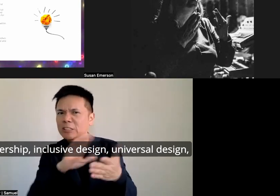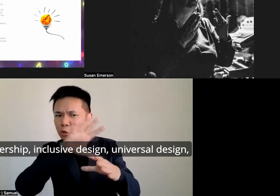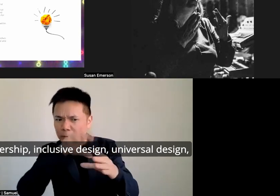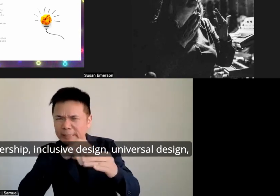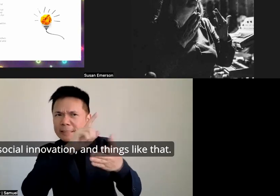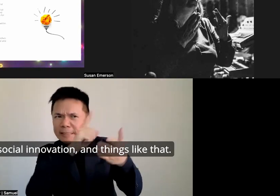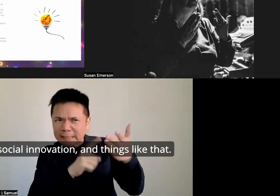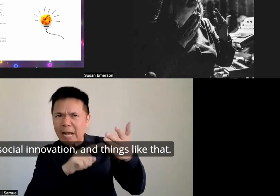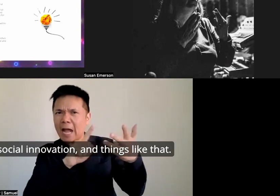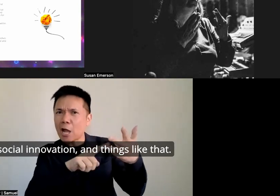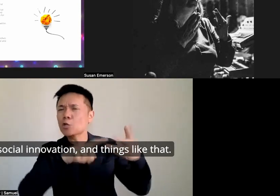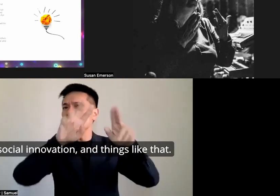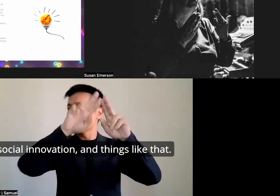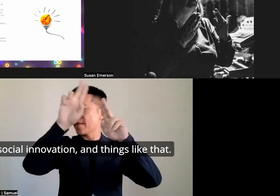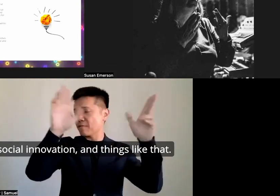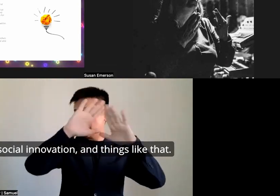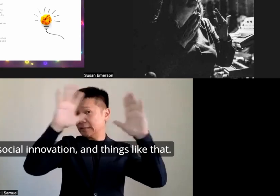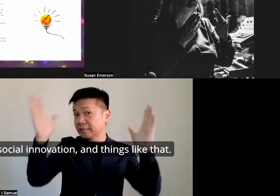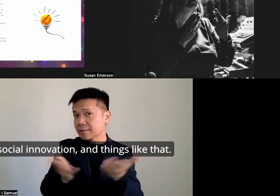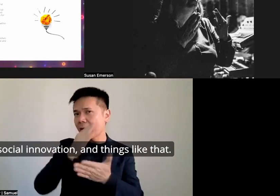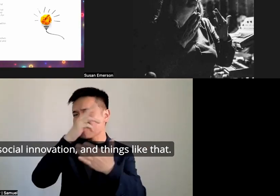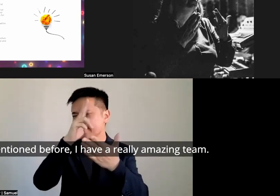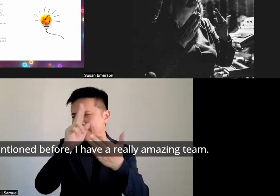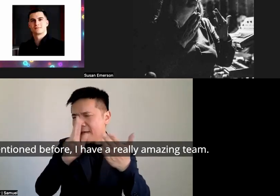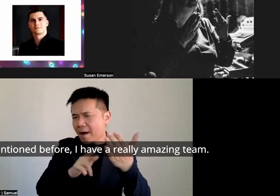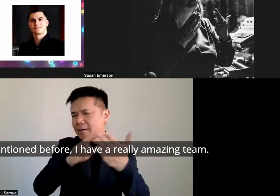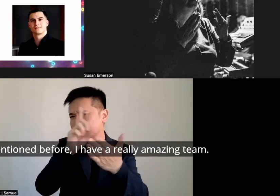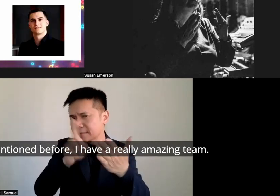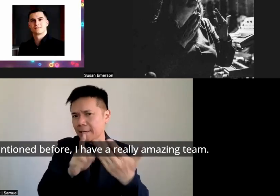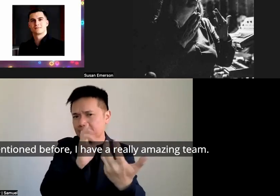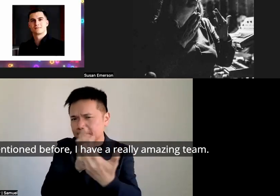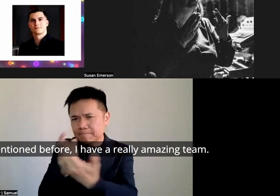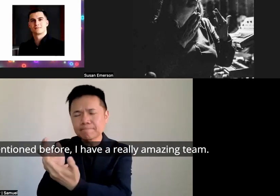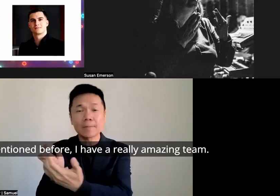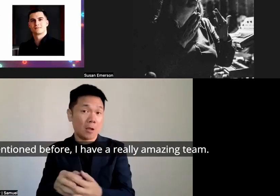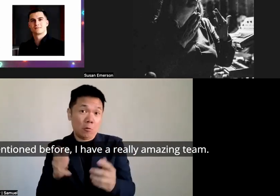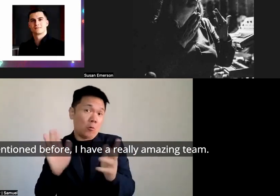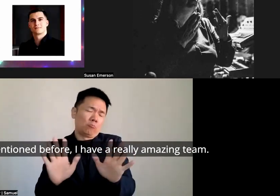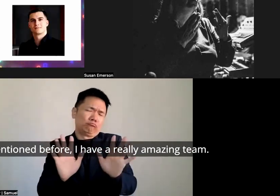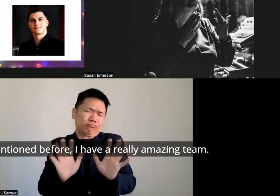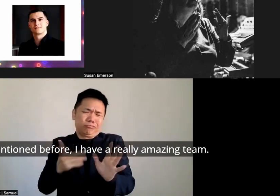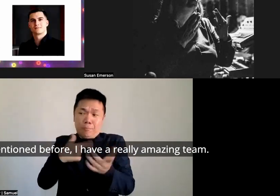Design social Innovation and things like that and I mentioned before I have a really amazing team um